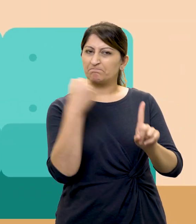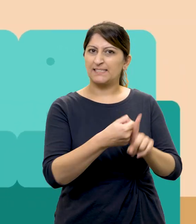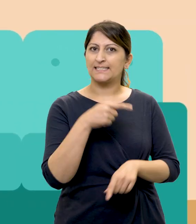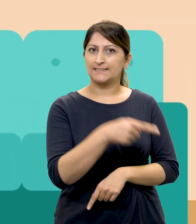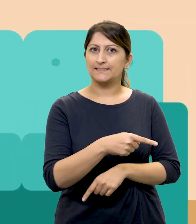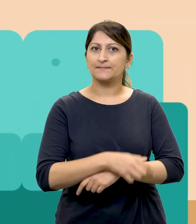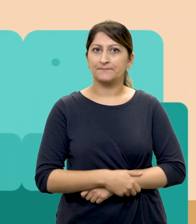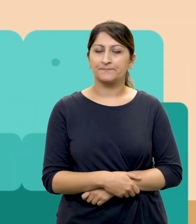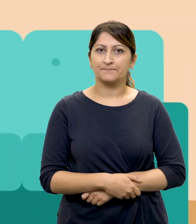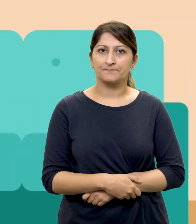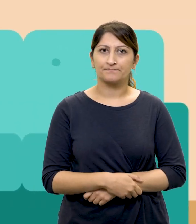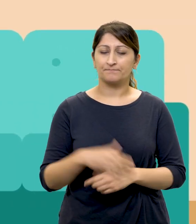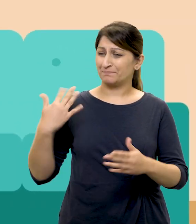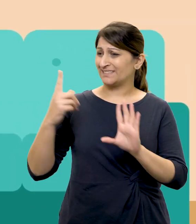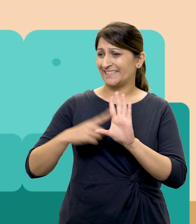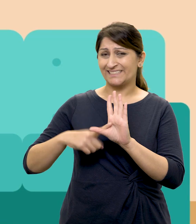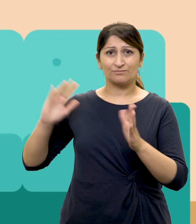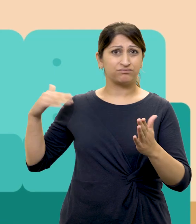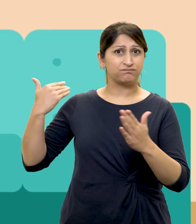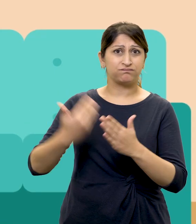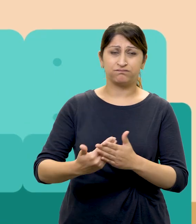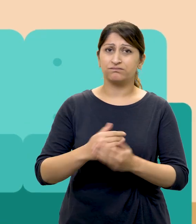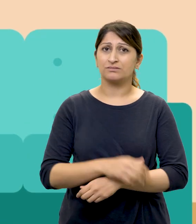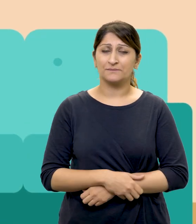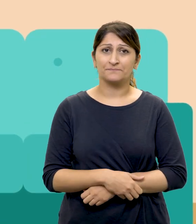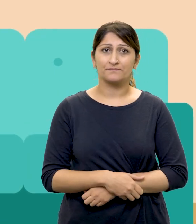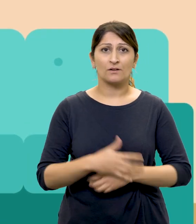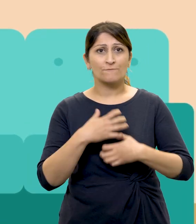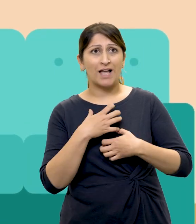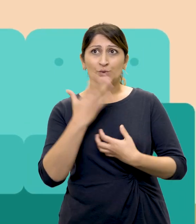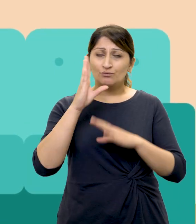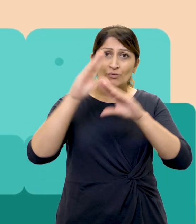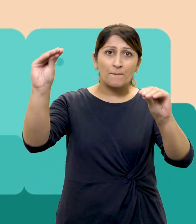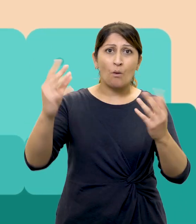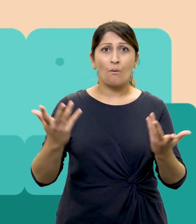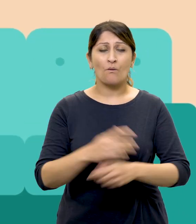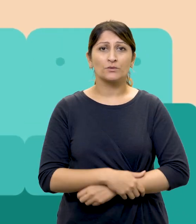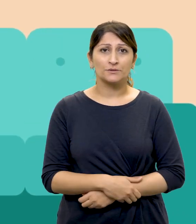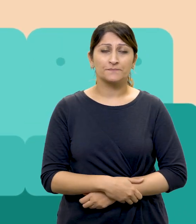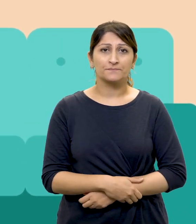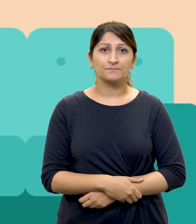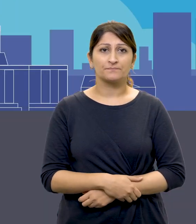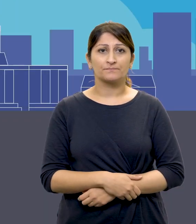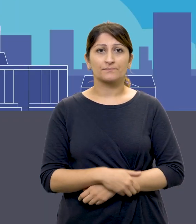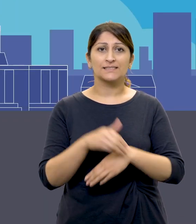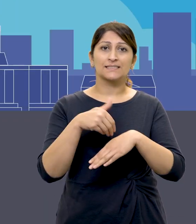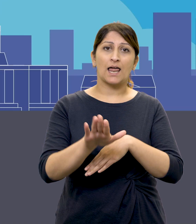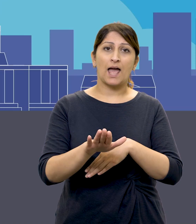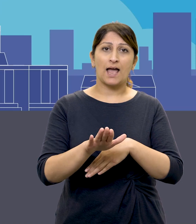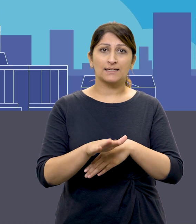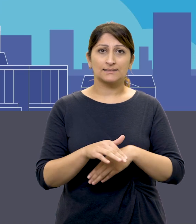for them. It's been going on for years, but she is too scared to tell anyone. Neglect is when